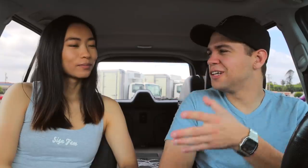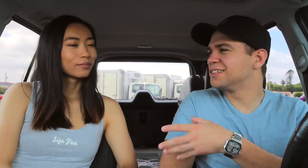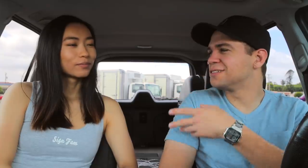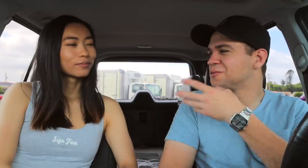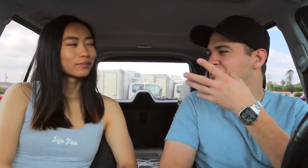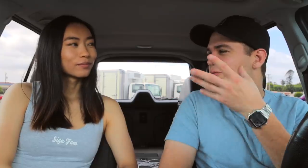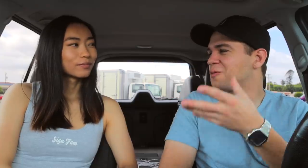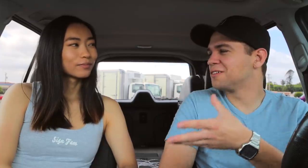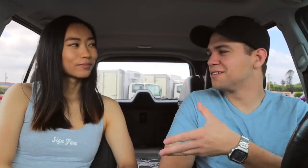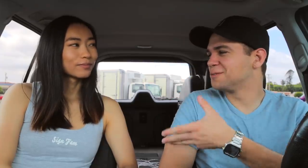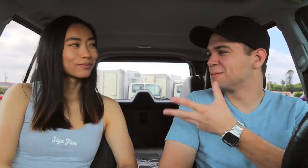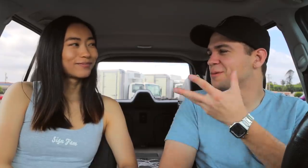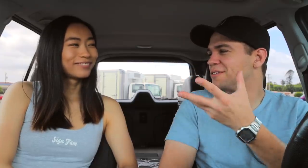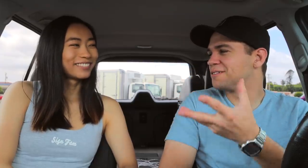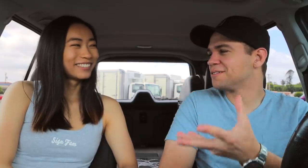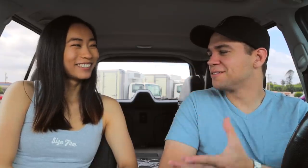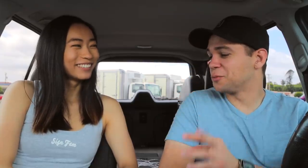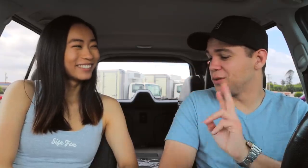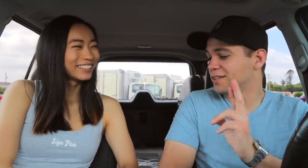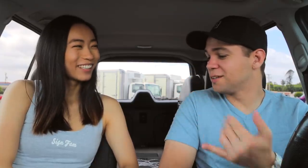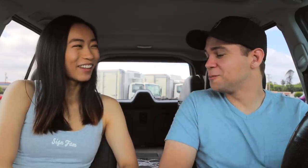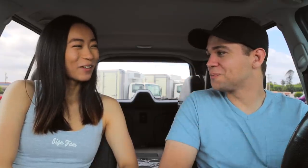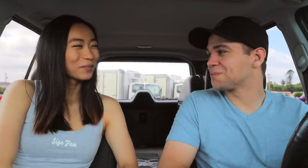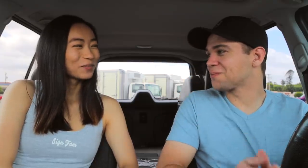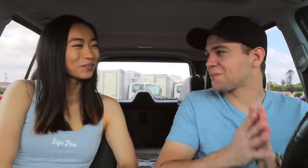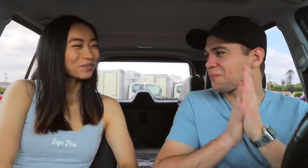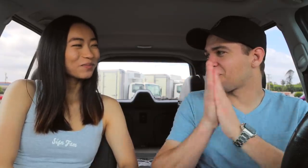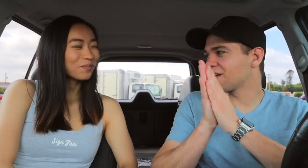Enjoy Enjoy Enjoy Ready now?